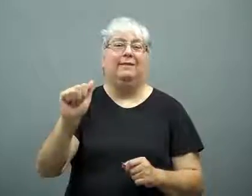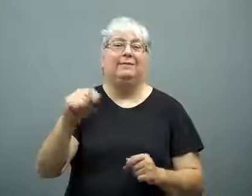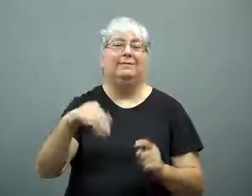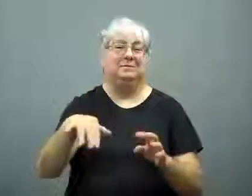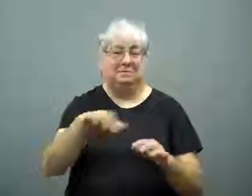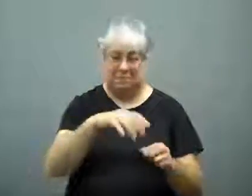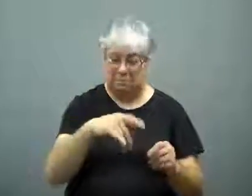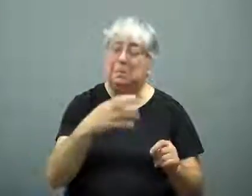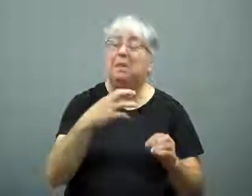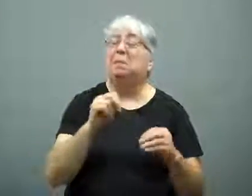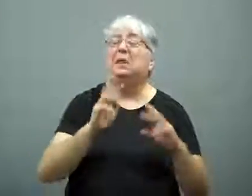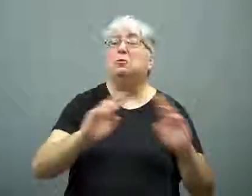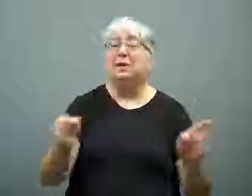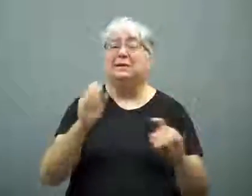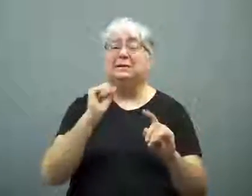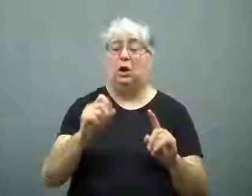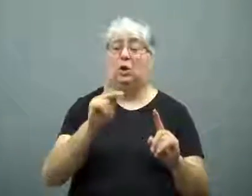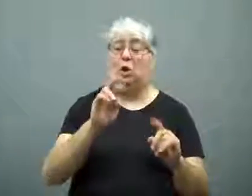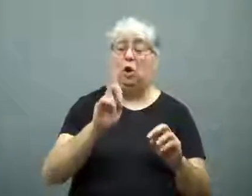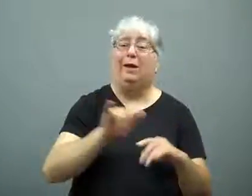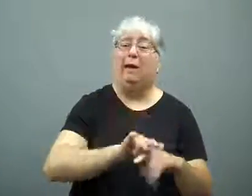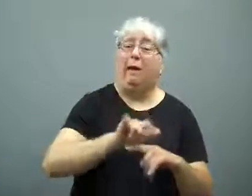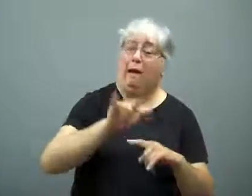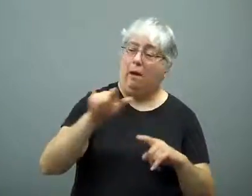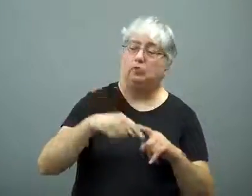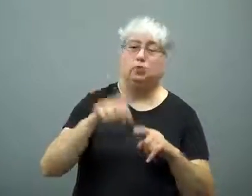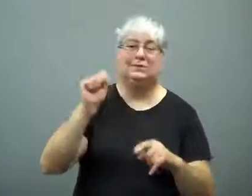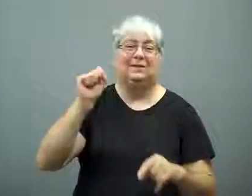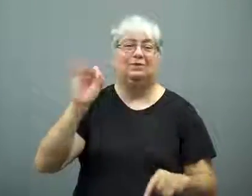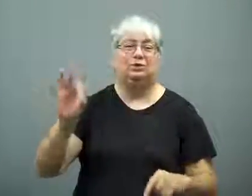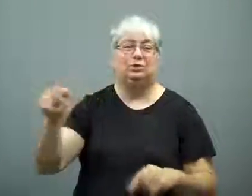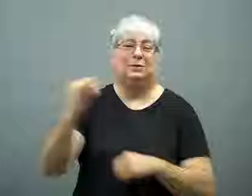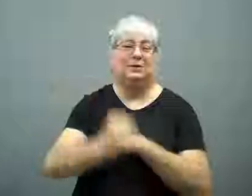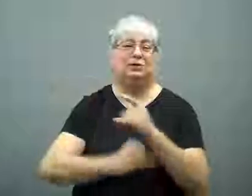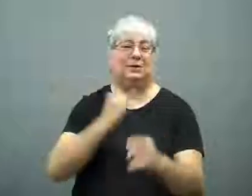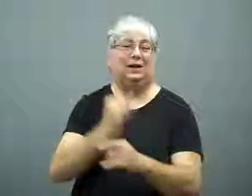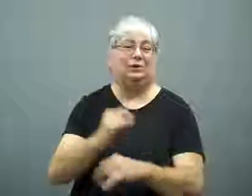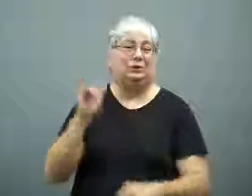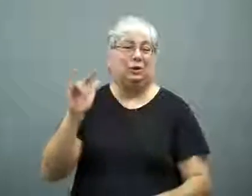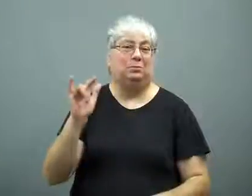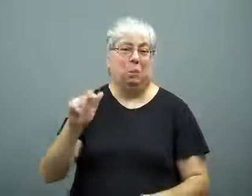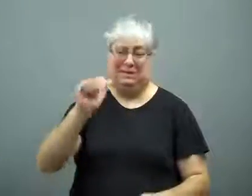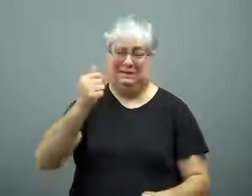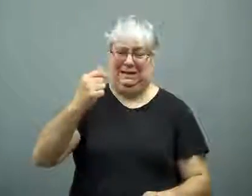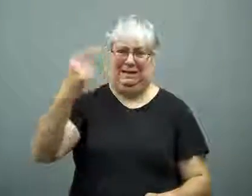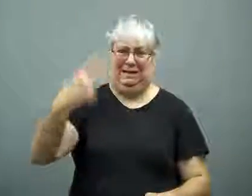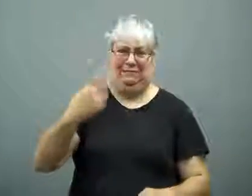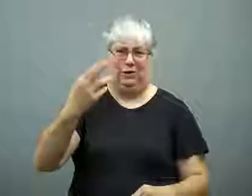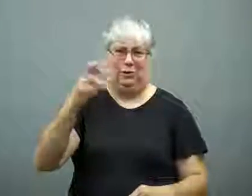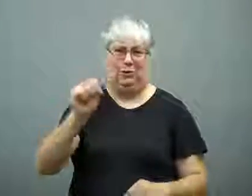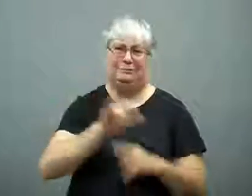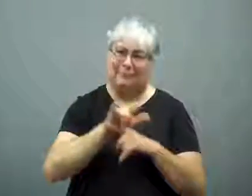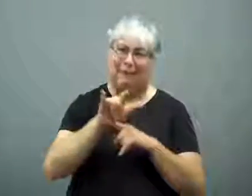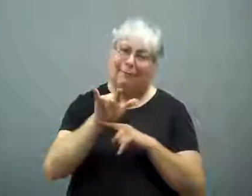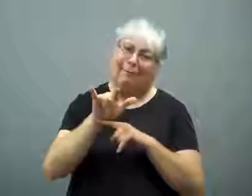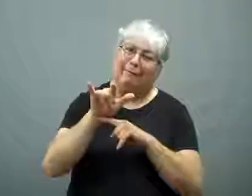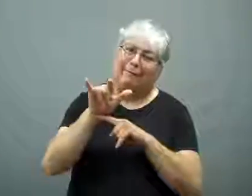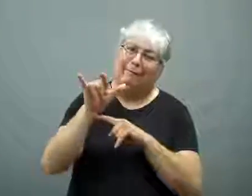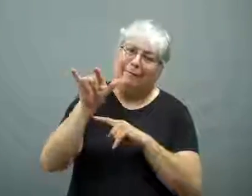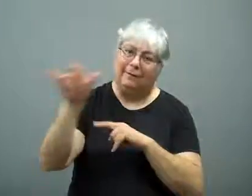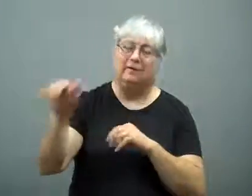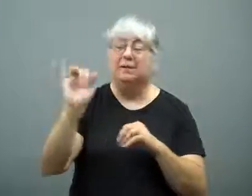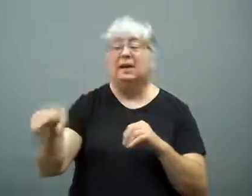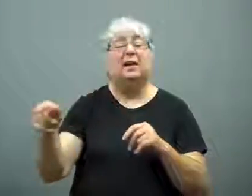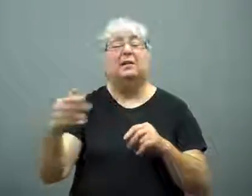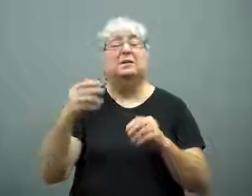It then made a 10 1/2 hour flight to San Francisco International Airport.